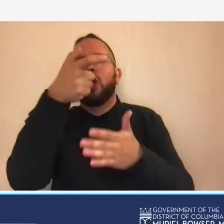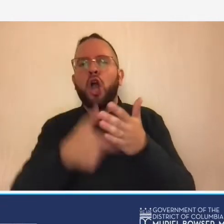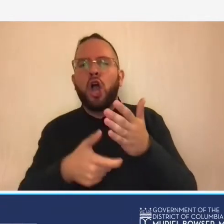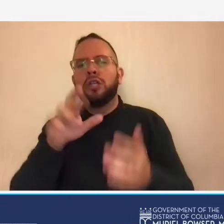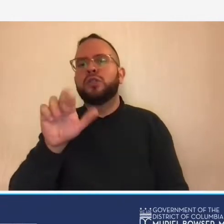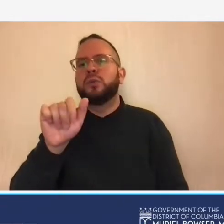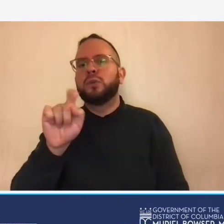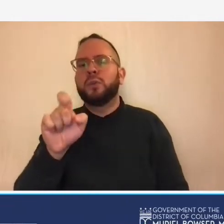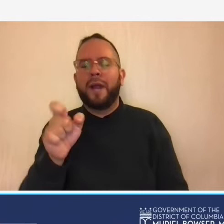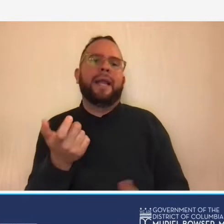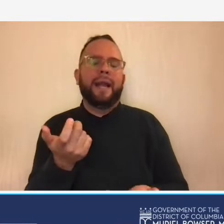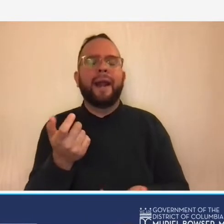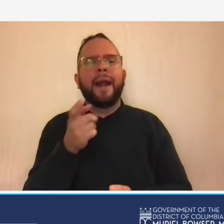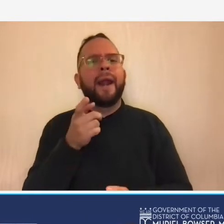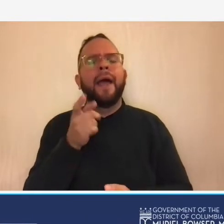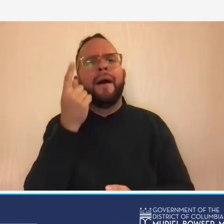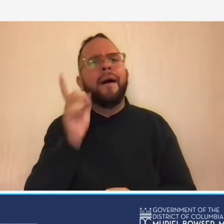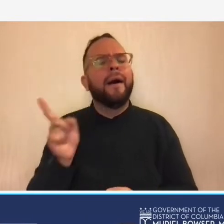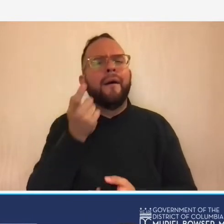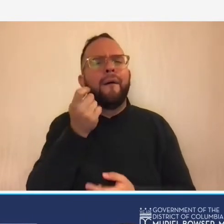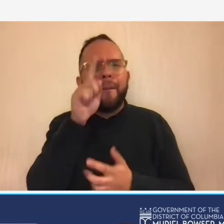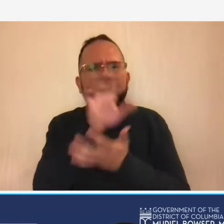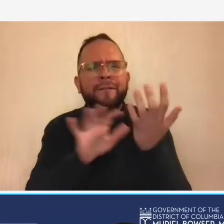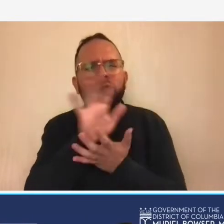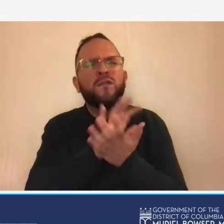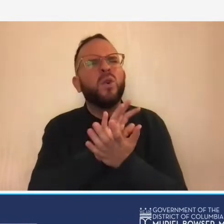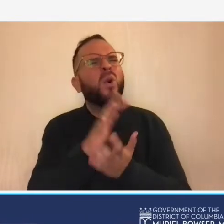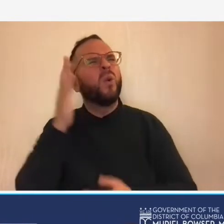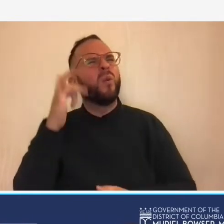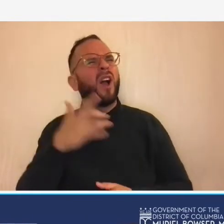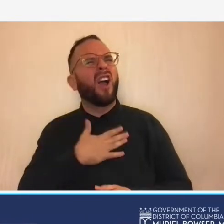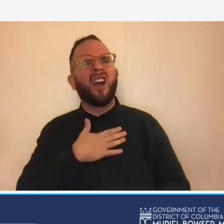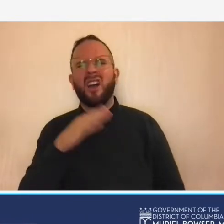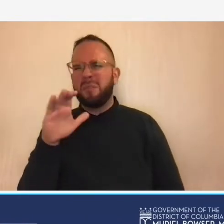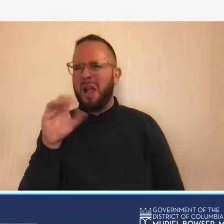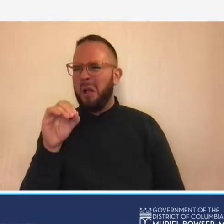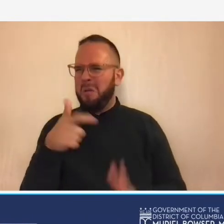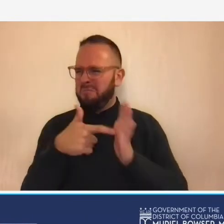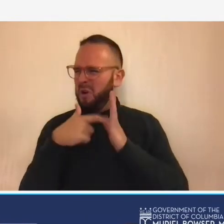confused initially as to why her company was required to provide this because she did public